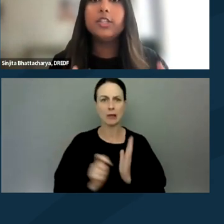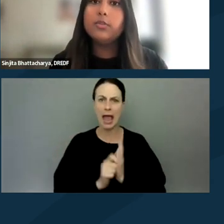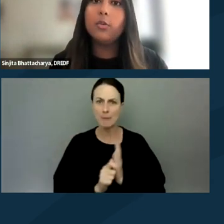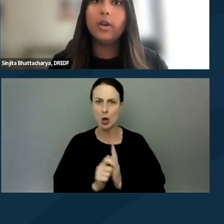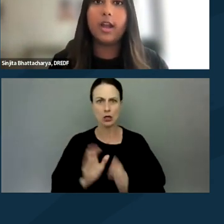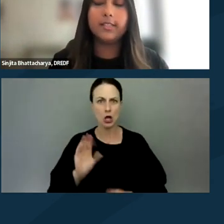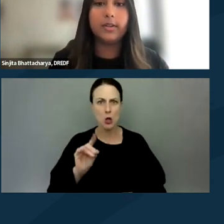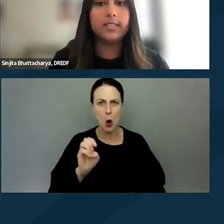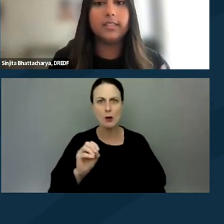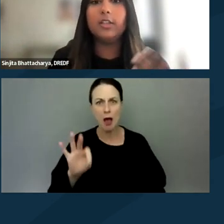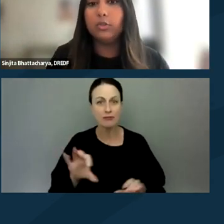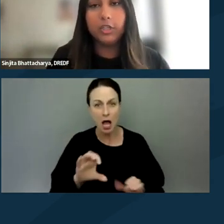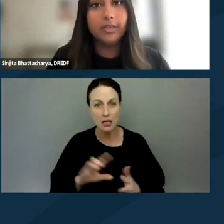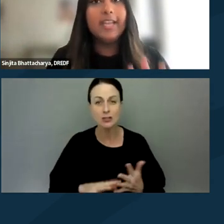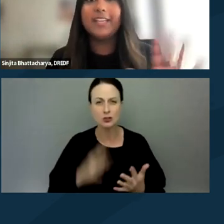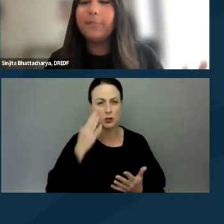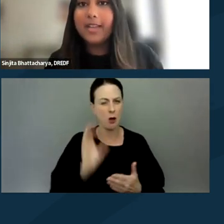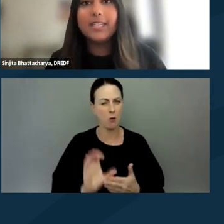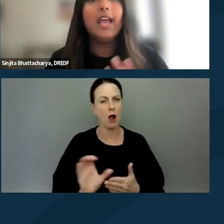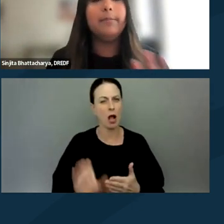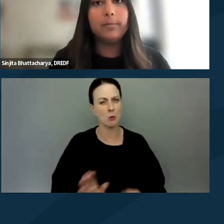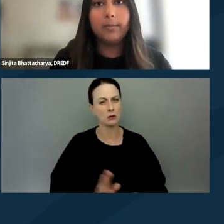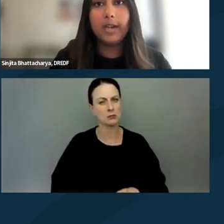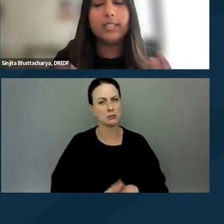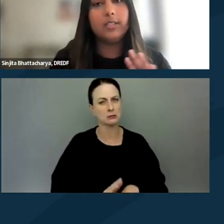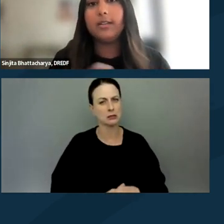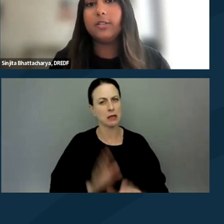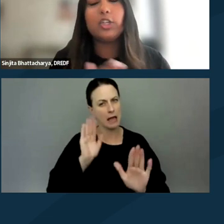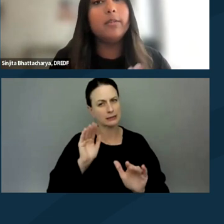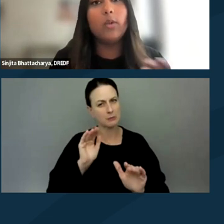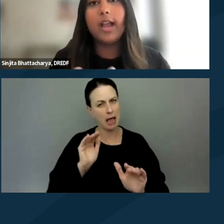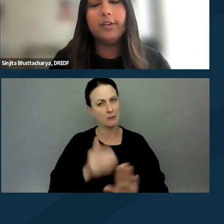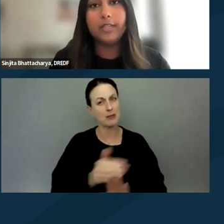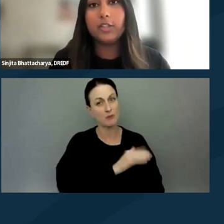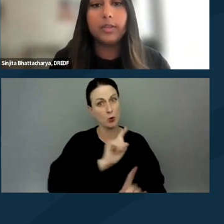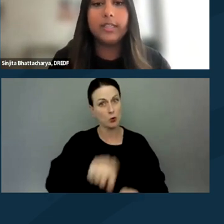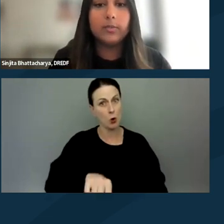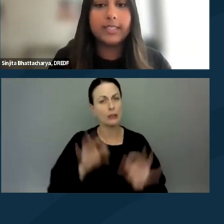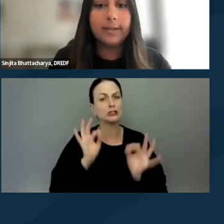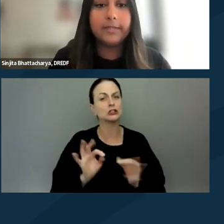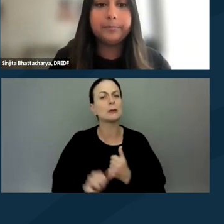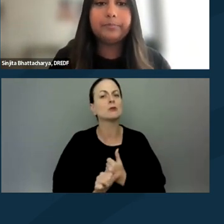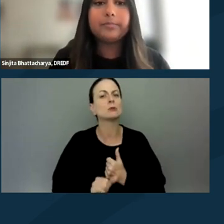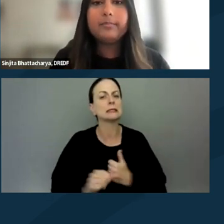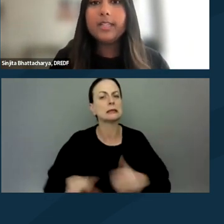so you know what consequences you should expect and be prepared to determine what kind of risk you're willing to accept.